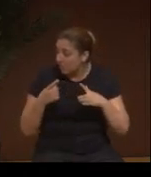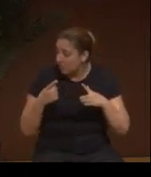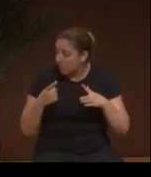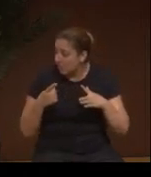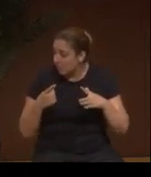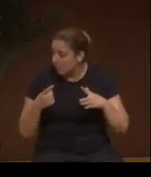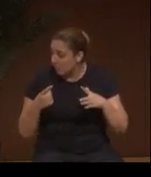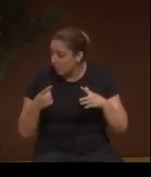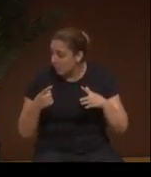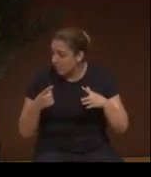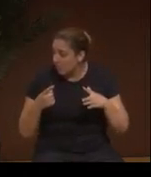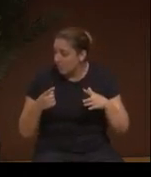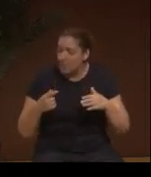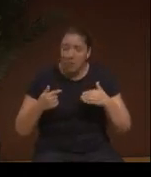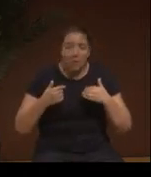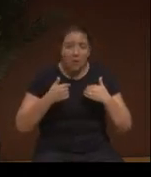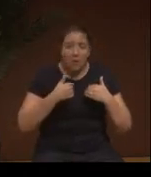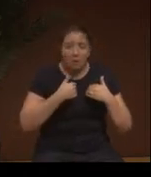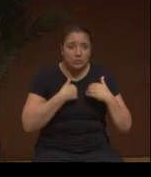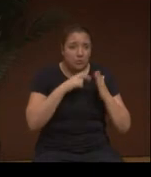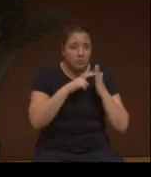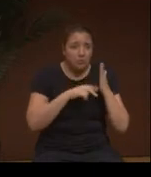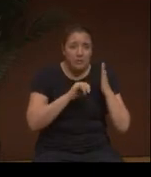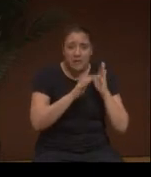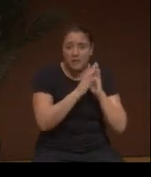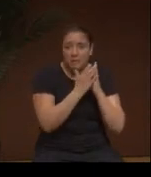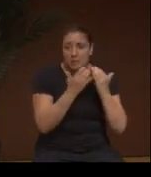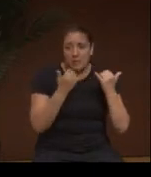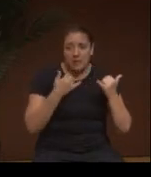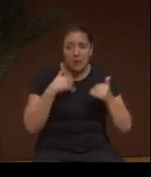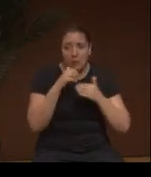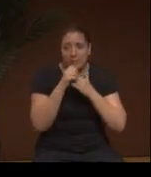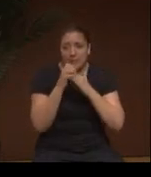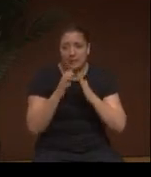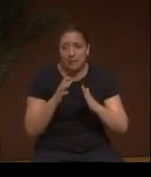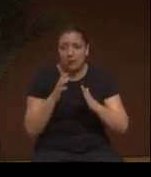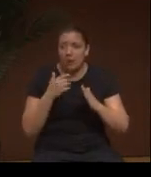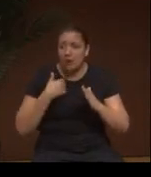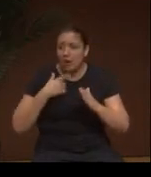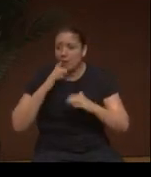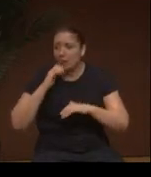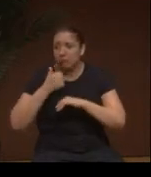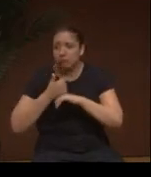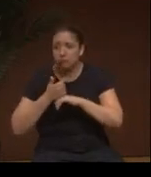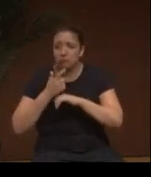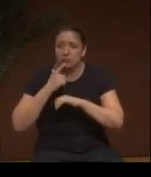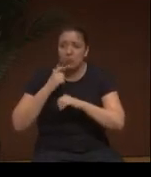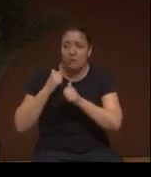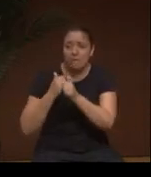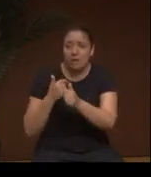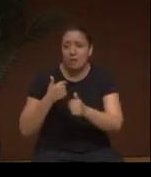I read this book, so I'm going to have, I'm going to be a leader, I'm going to, and they're going to follow me, and I'm going to heal people.